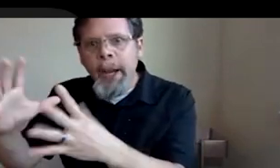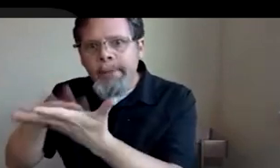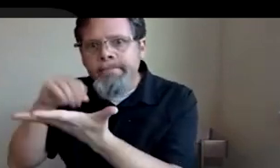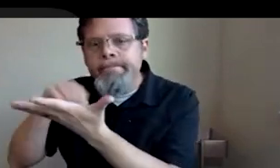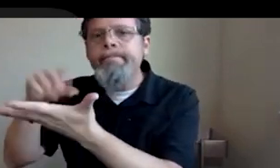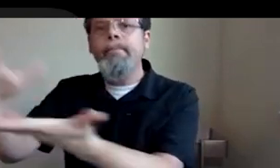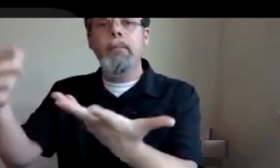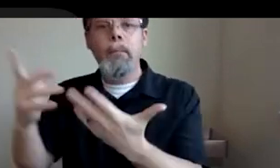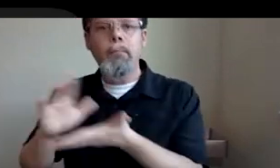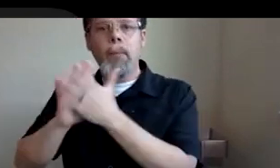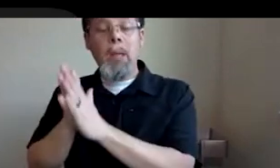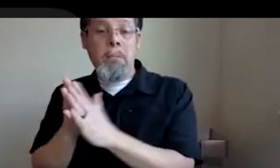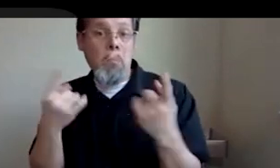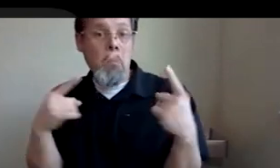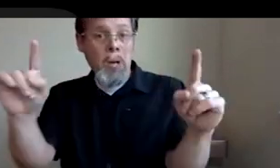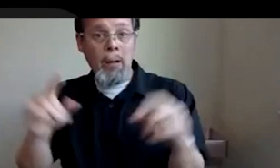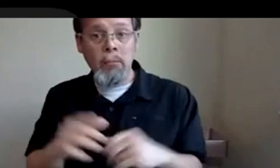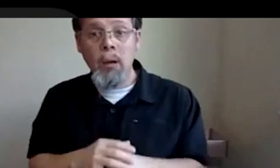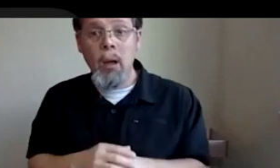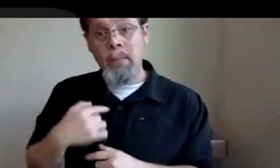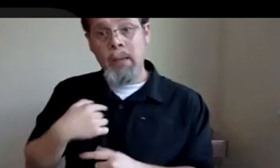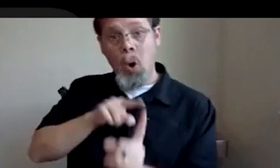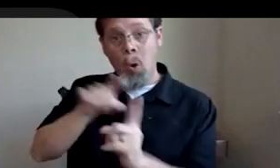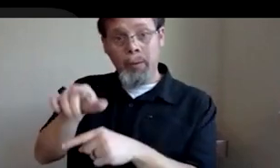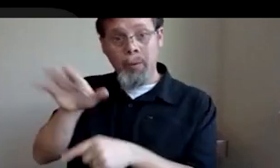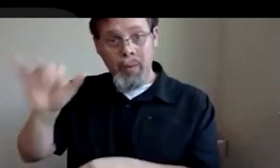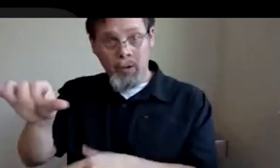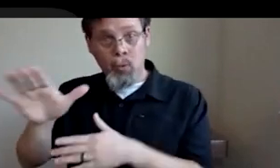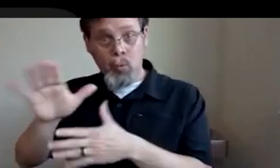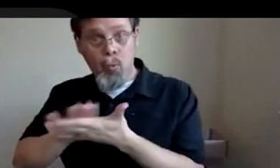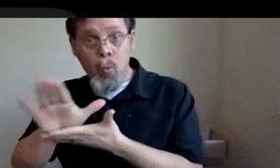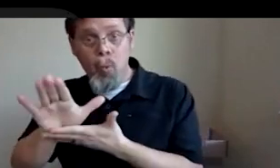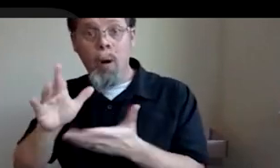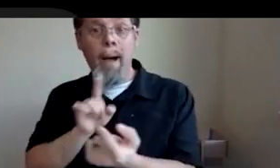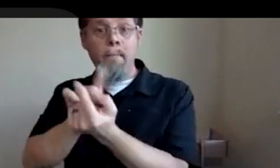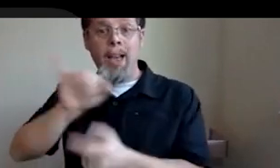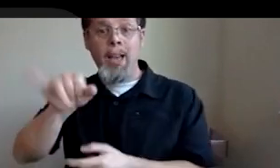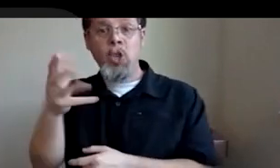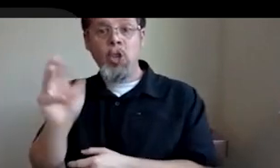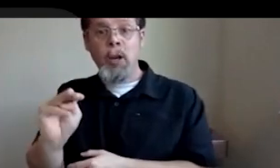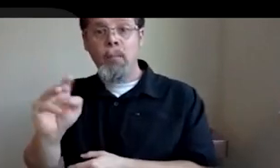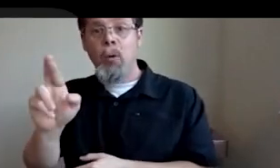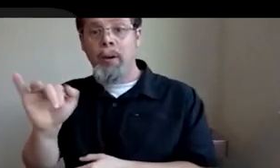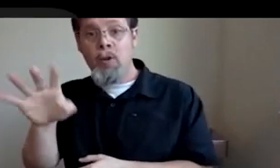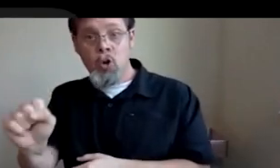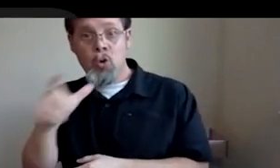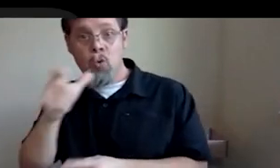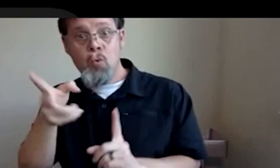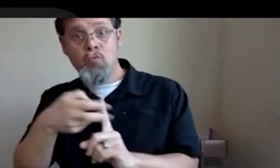by me going to that school. I met Jim Rivers, who ended up recruiting for Obsidian Entertainment, and he ended up being one of the first people to